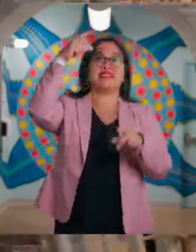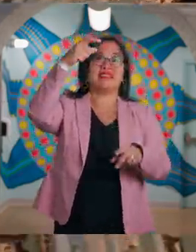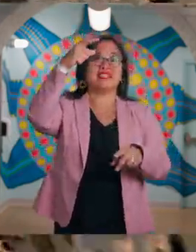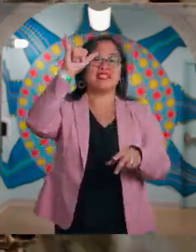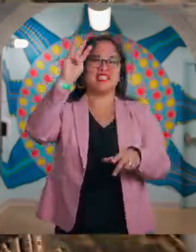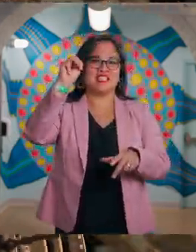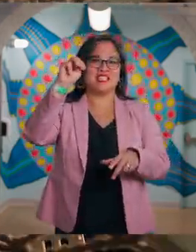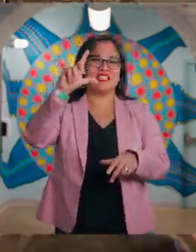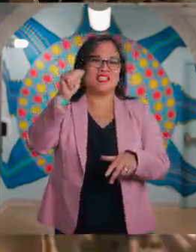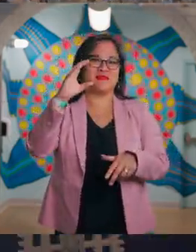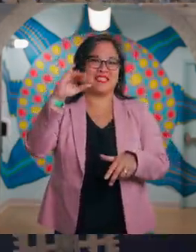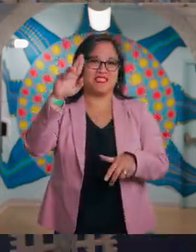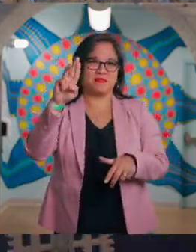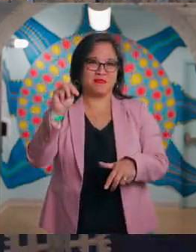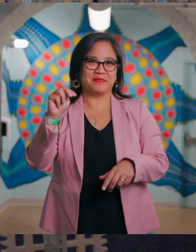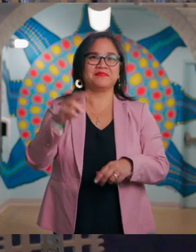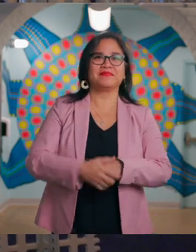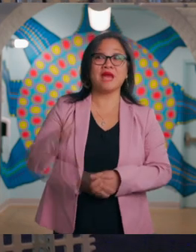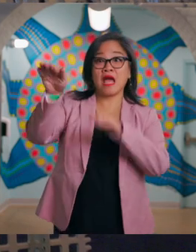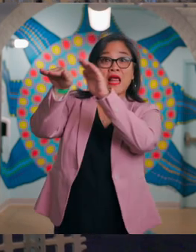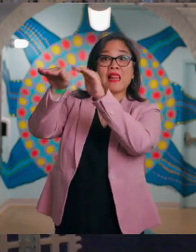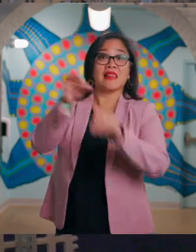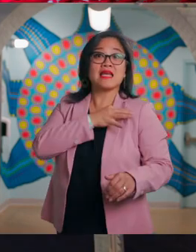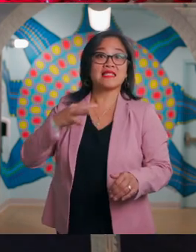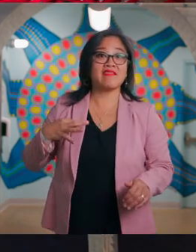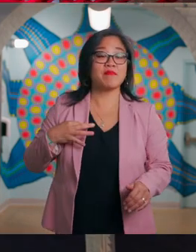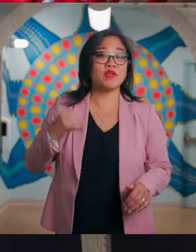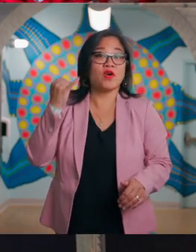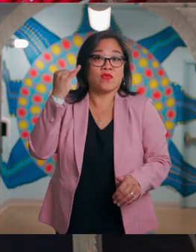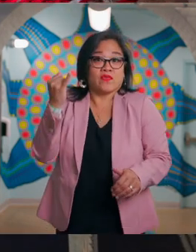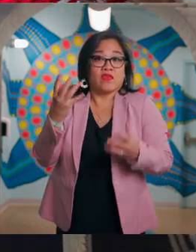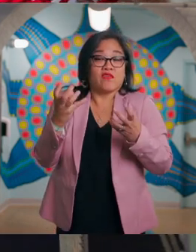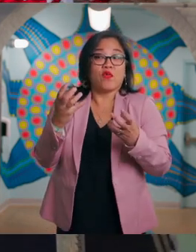Let a staff member know if you would like to use this entrance.